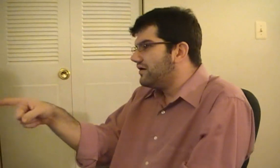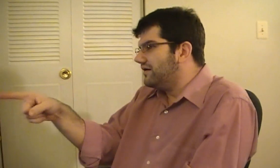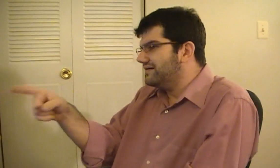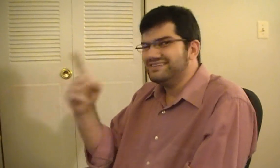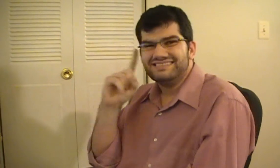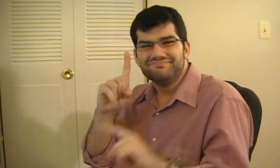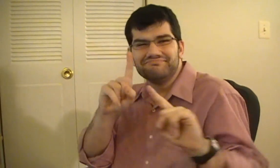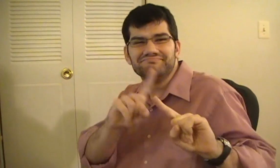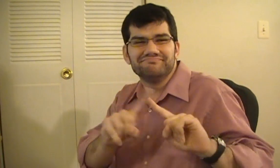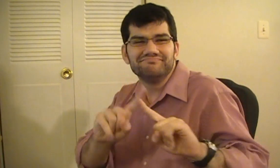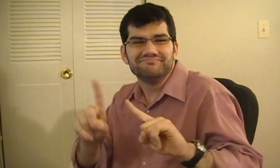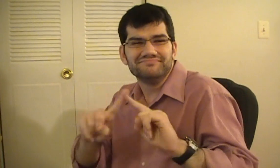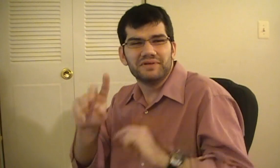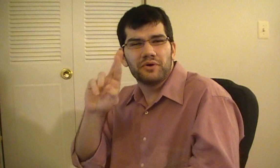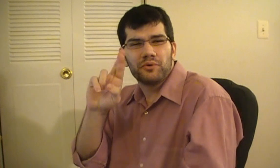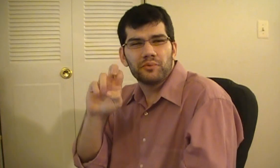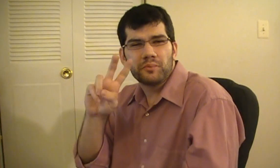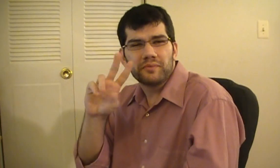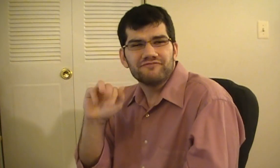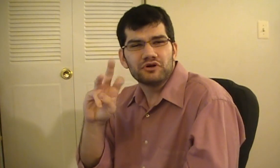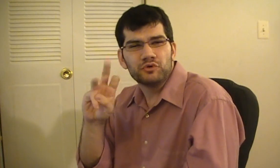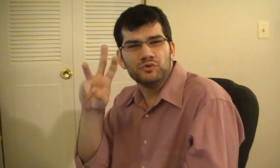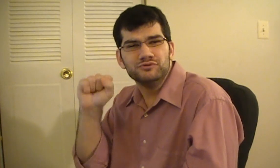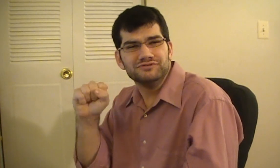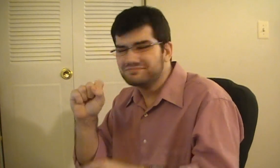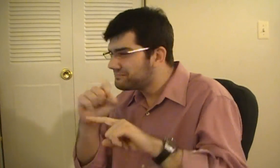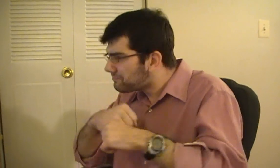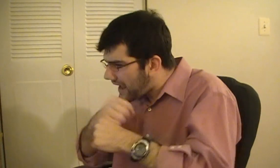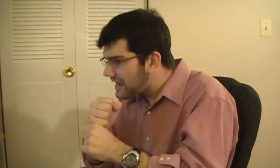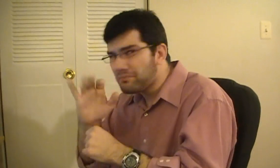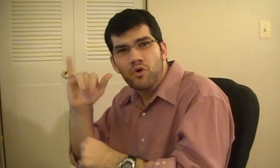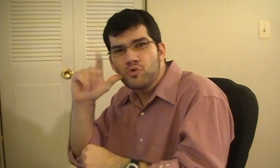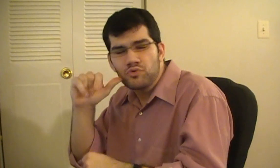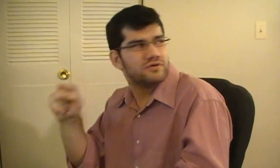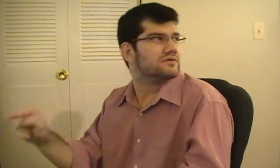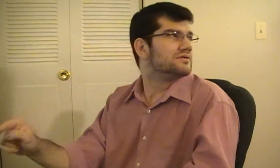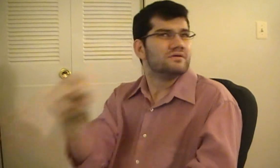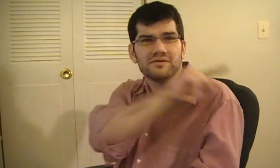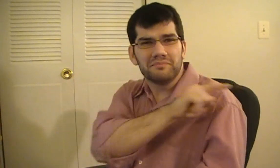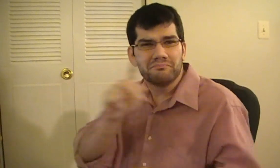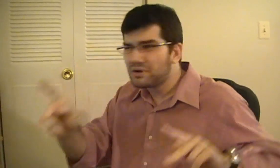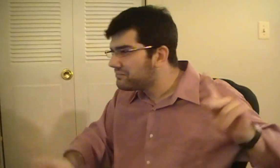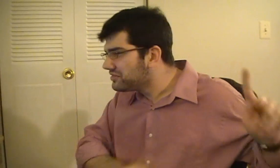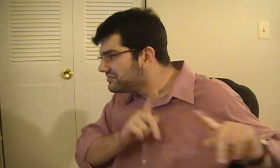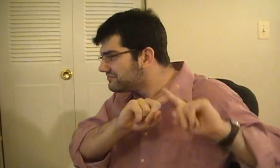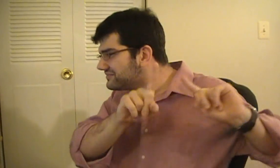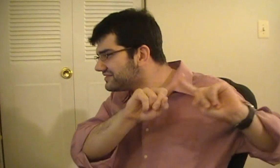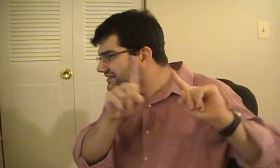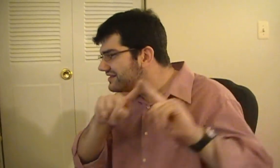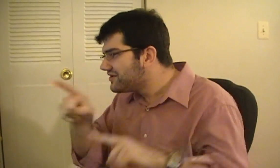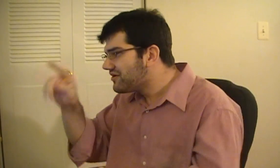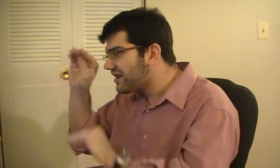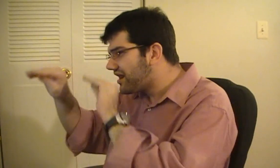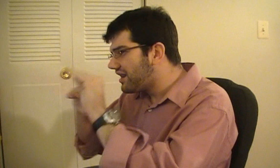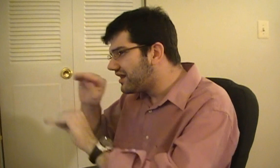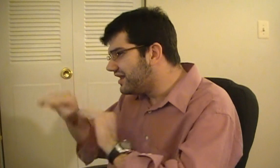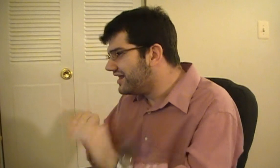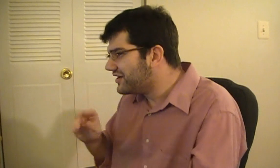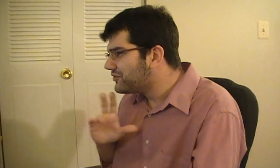Wow! I can see all the reviews made by everyone else.